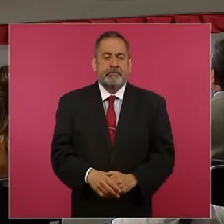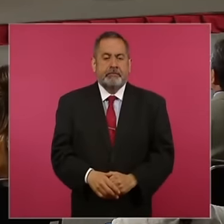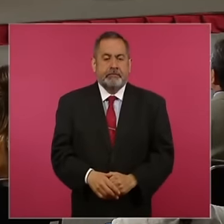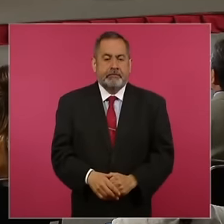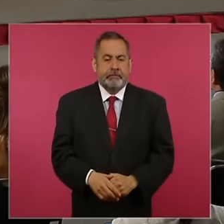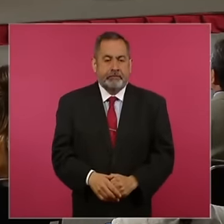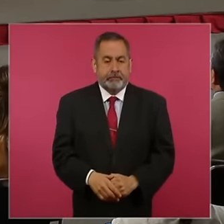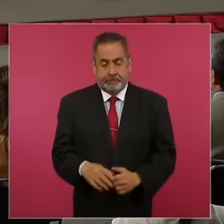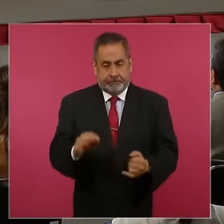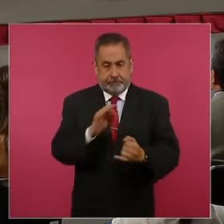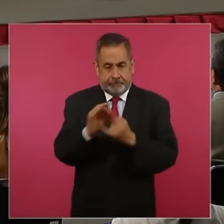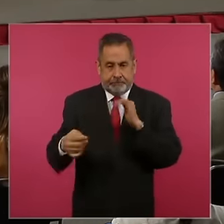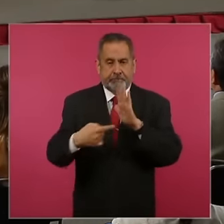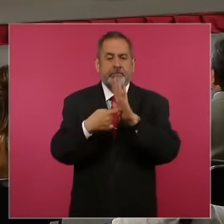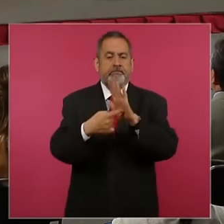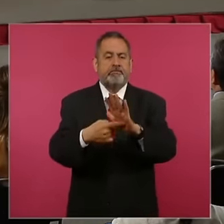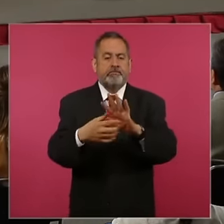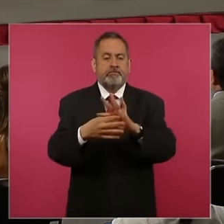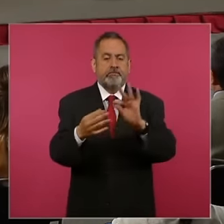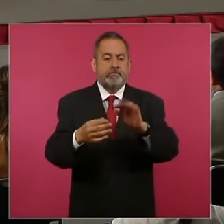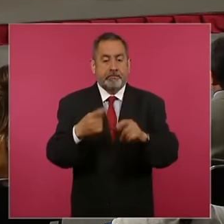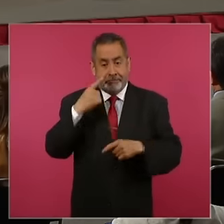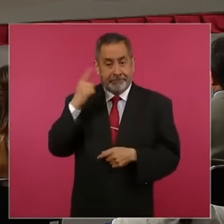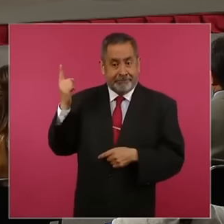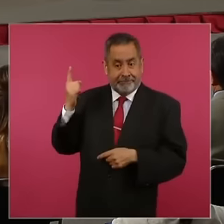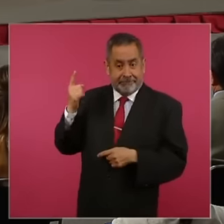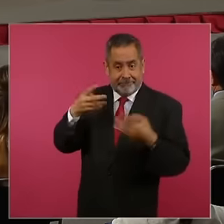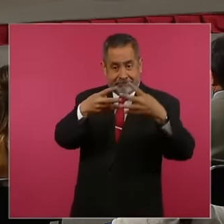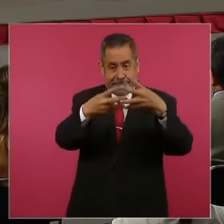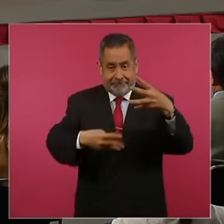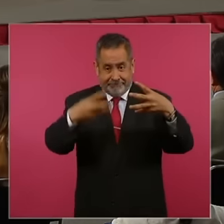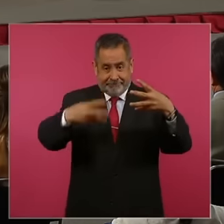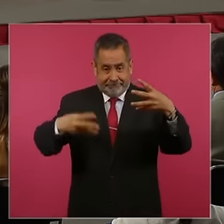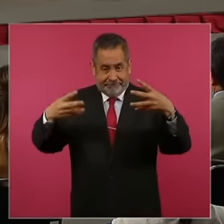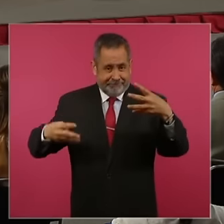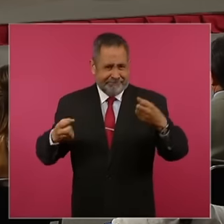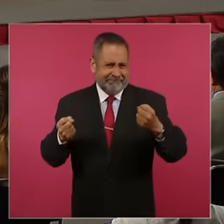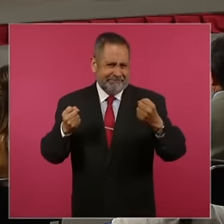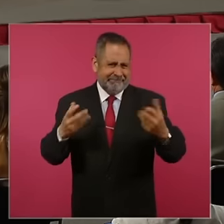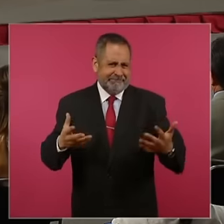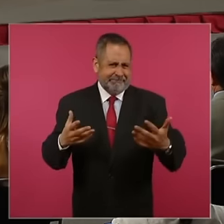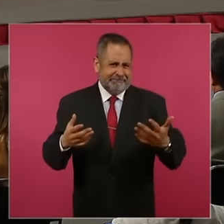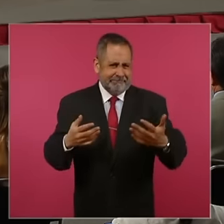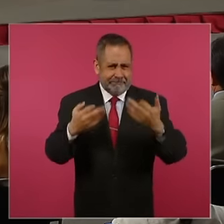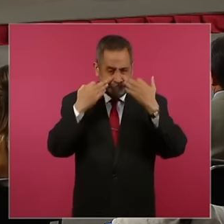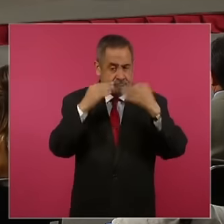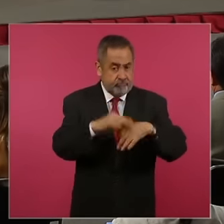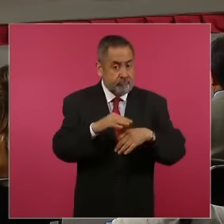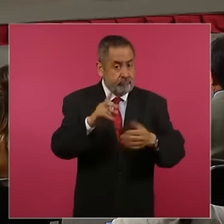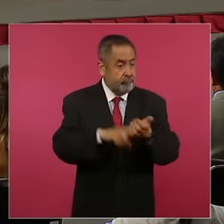finally, we are going to present to you Well, here are the Witnesses, some witnesses of the